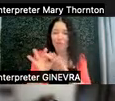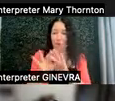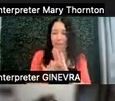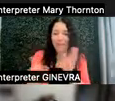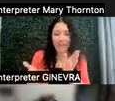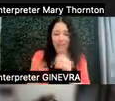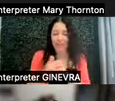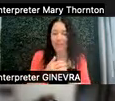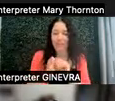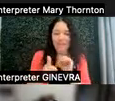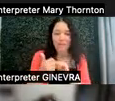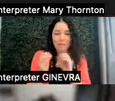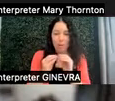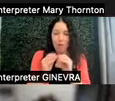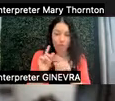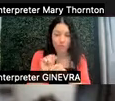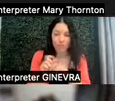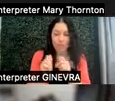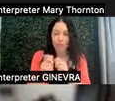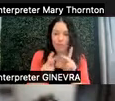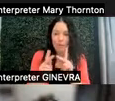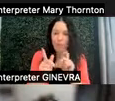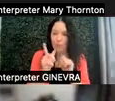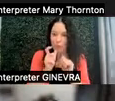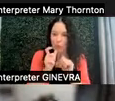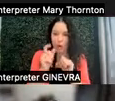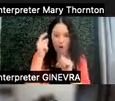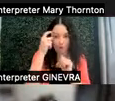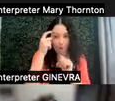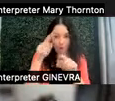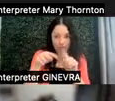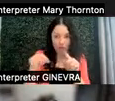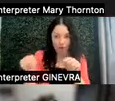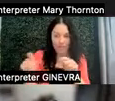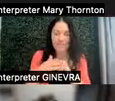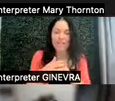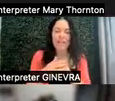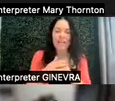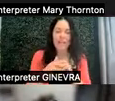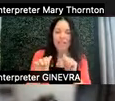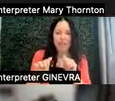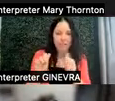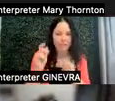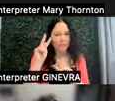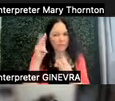More traditionally, with folks who are neurodiverse, there could be misconceptions that they're